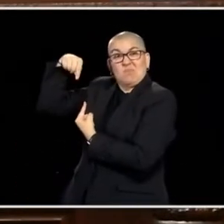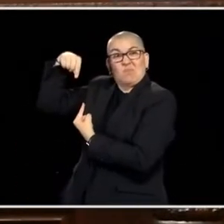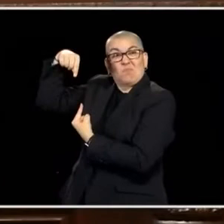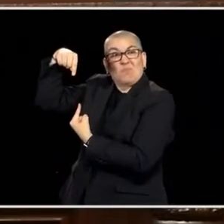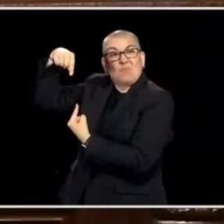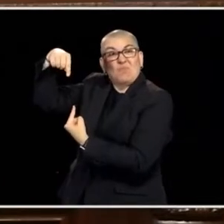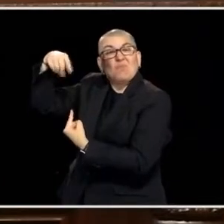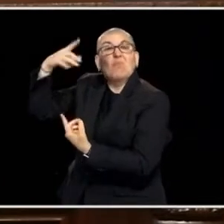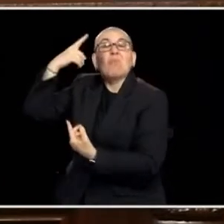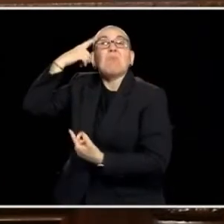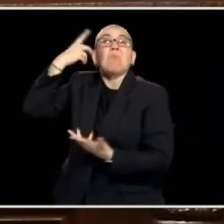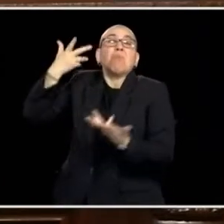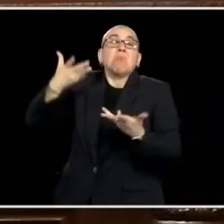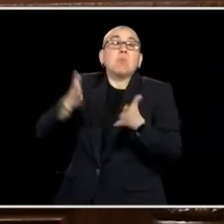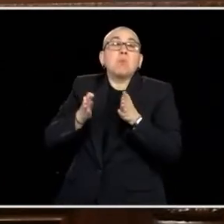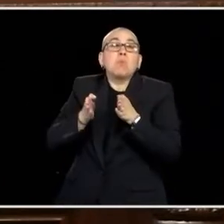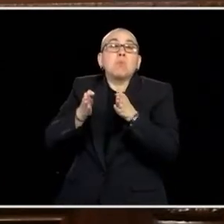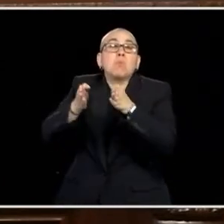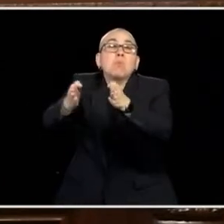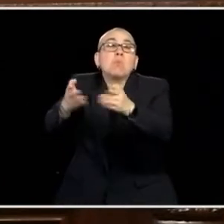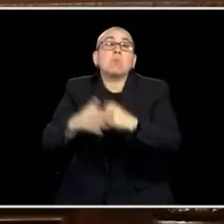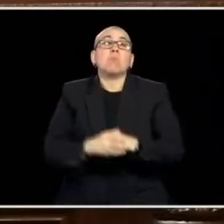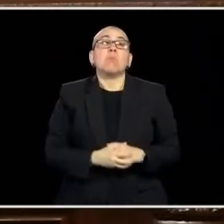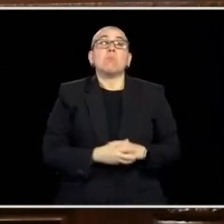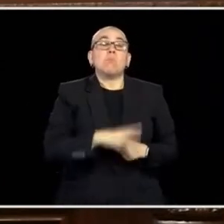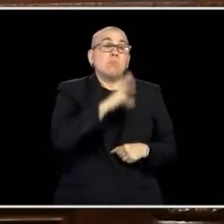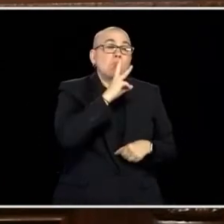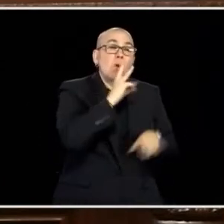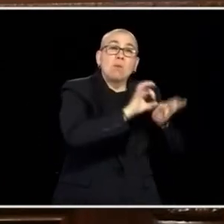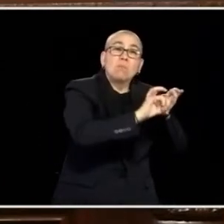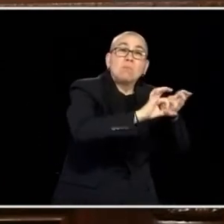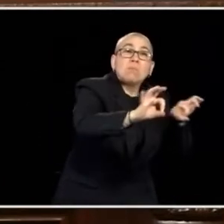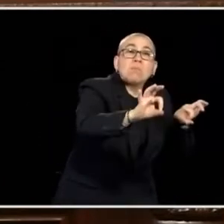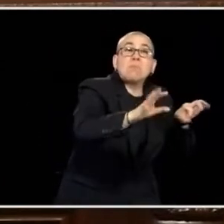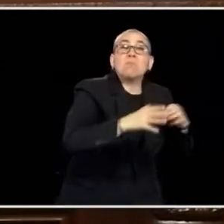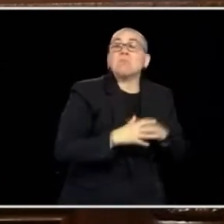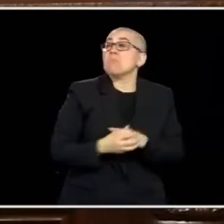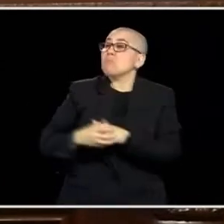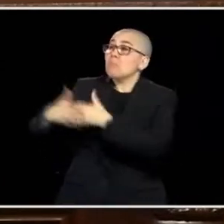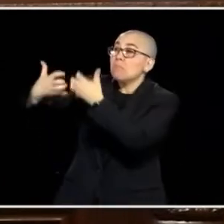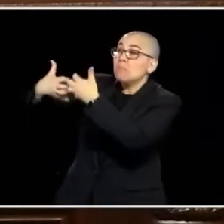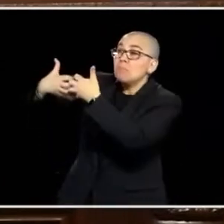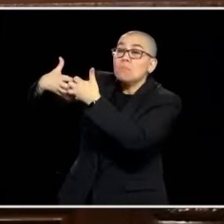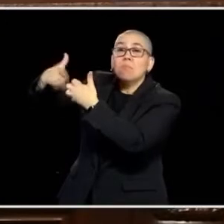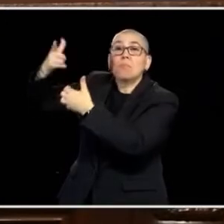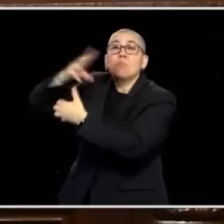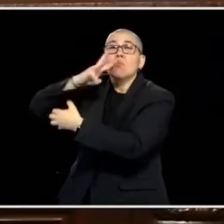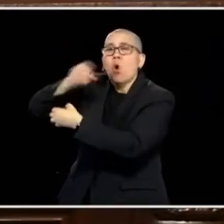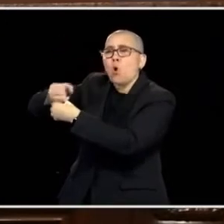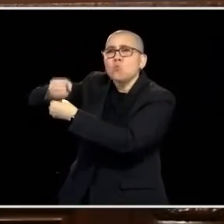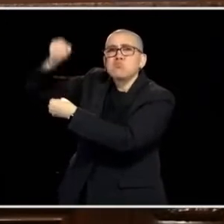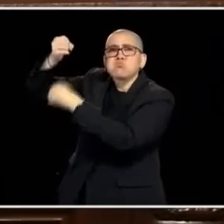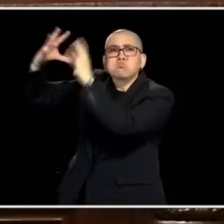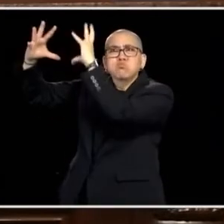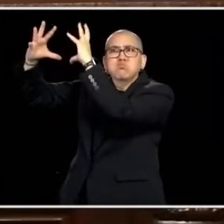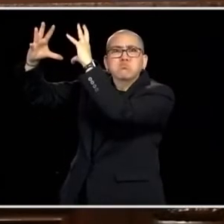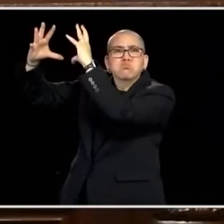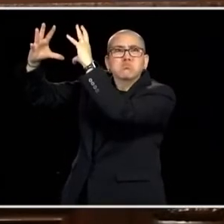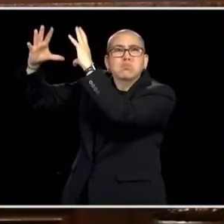NEED TO DO THE STREET EPAIR, IS THE WATER MAIN STILL GOOD, IS THE WATER TREATMENT PLAN NEW, HOW ARE WE GOING TO MAKE THIS HAPPEN AND THE THINGS